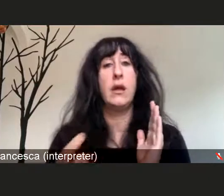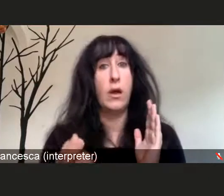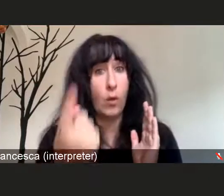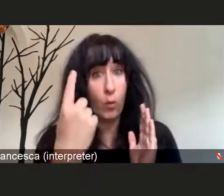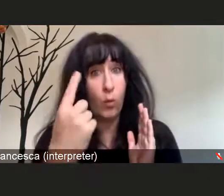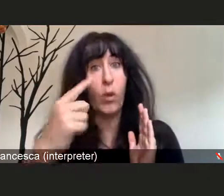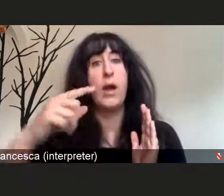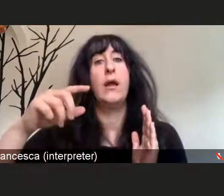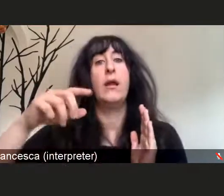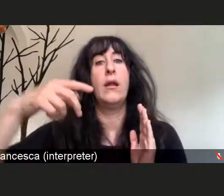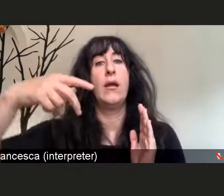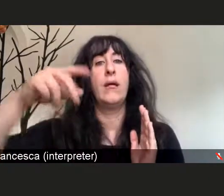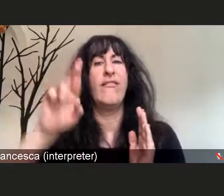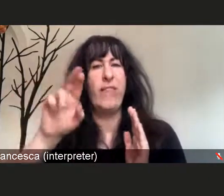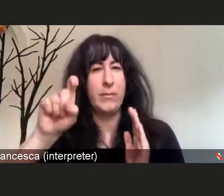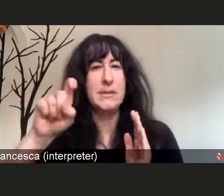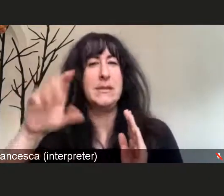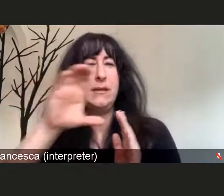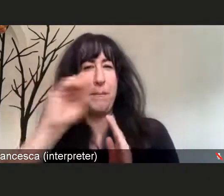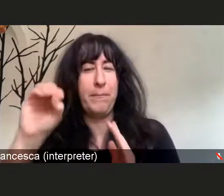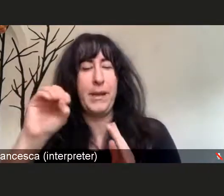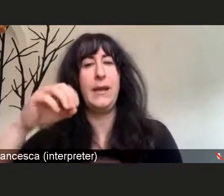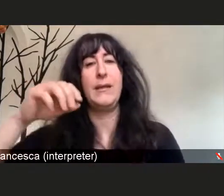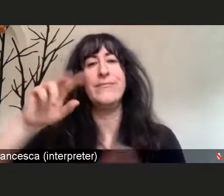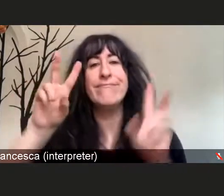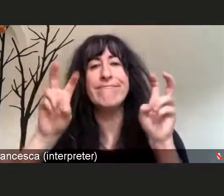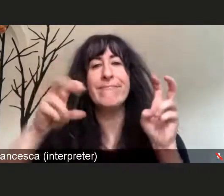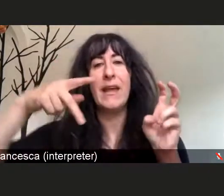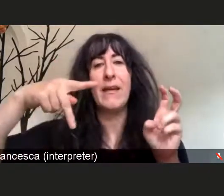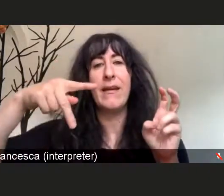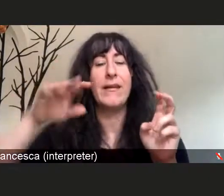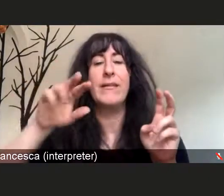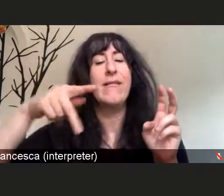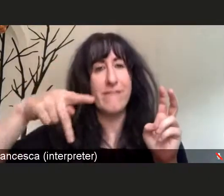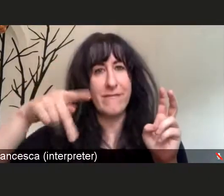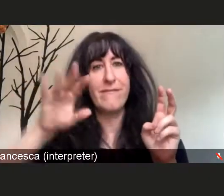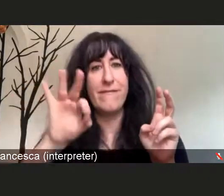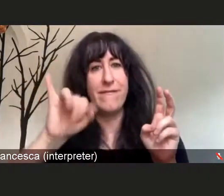had received an authorization from the FDA